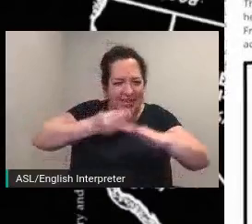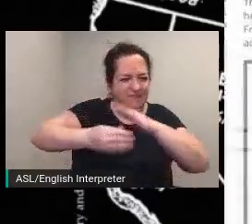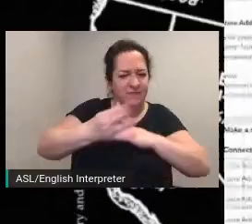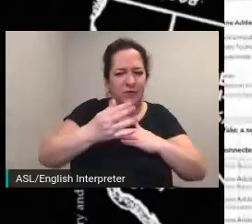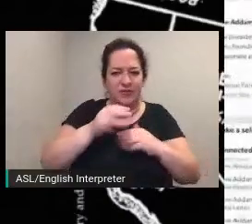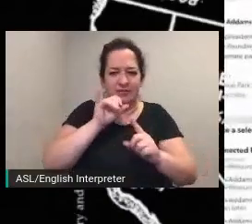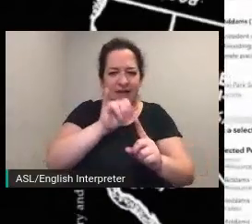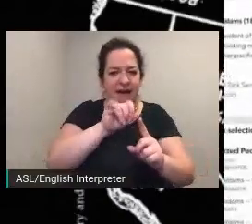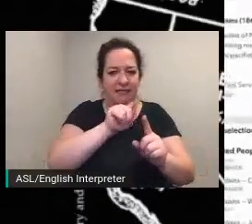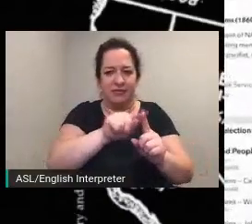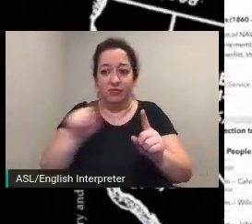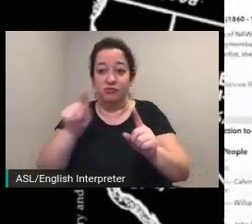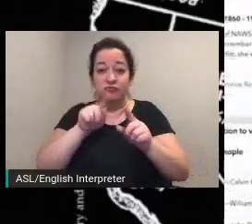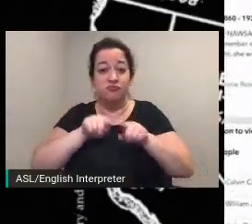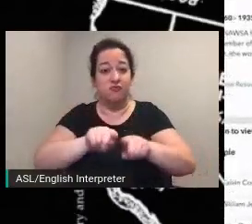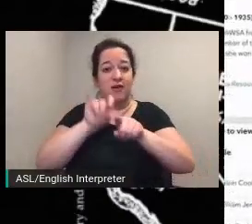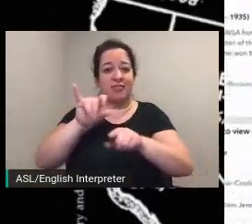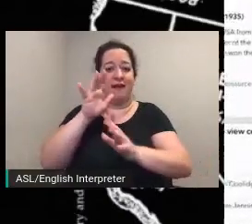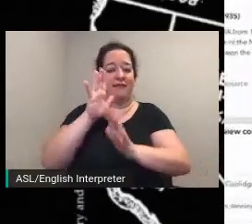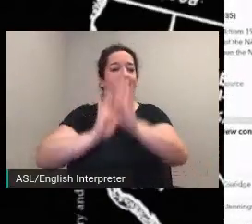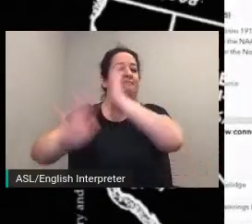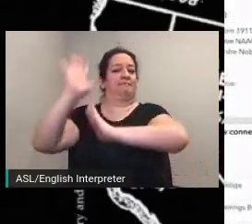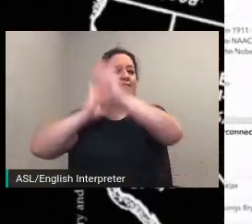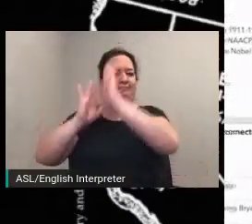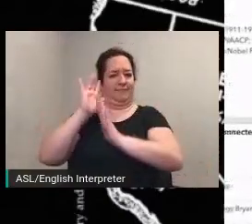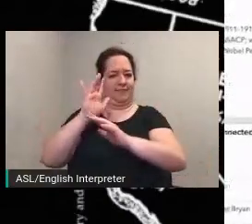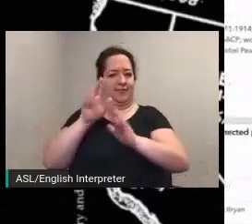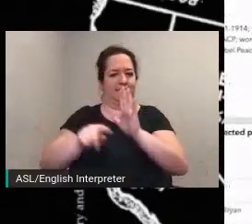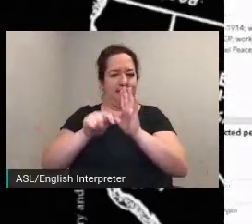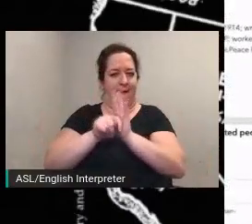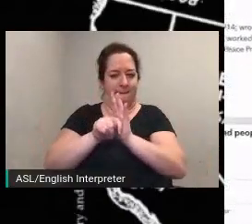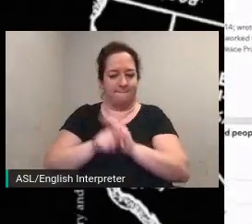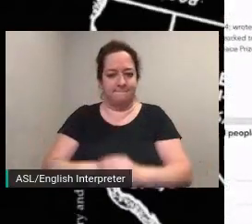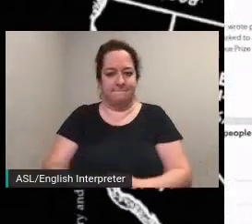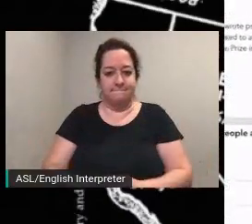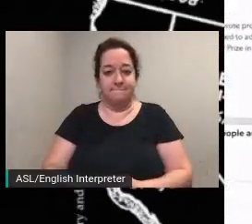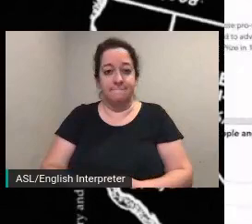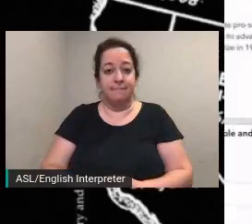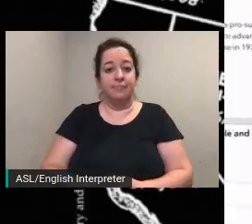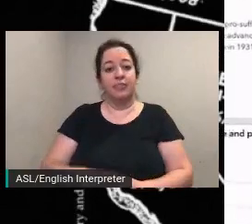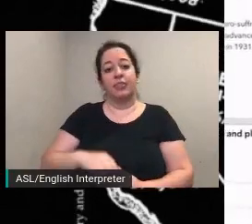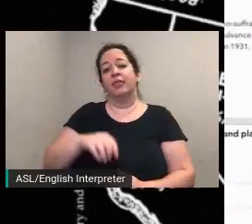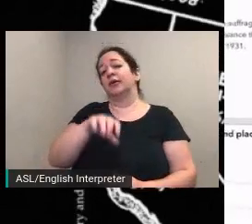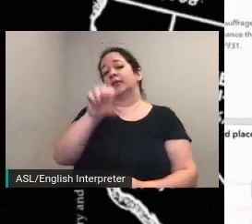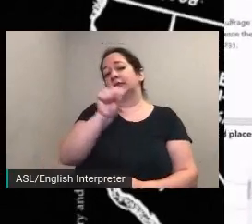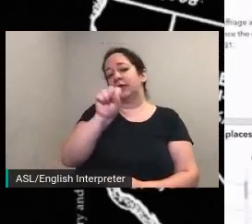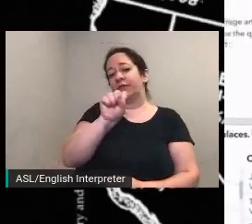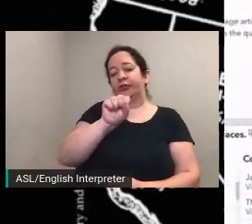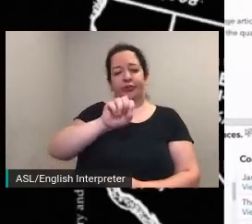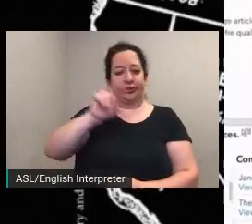centerpiece of this resource is the suffrage network map which allows users to discover activists